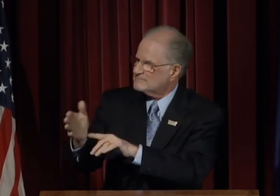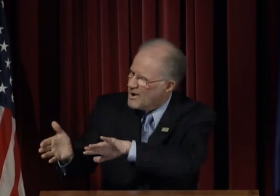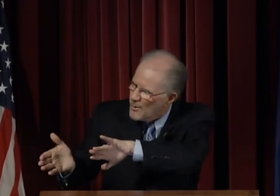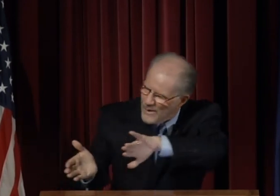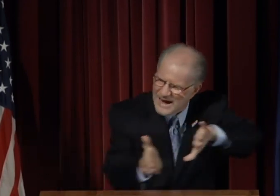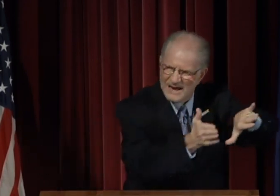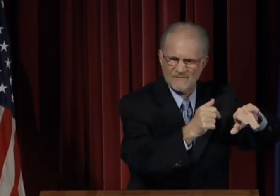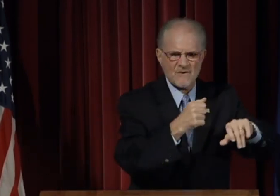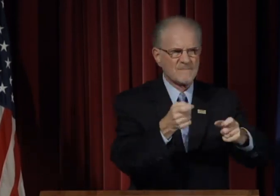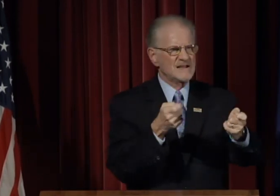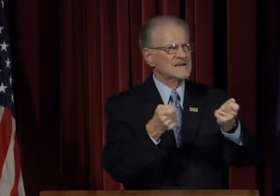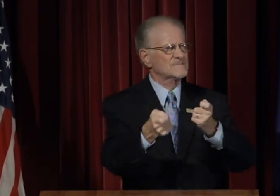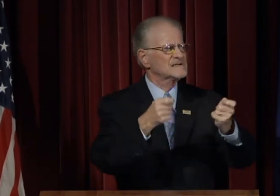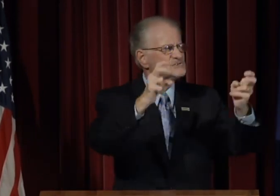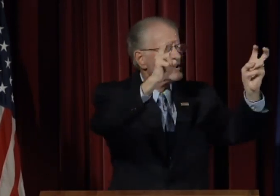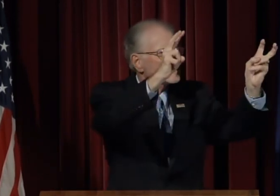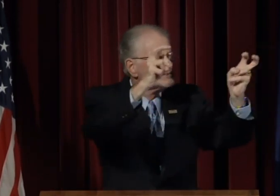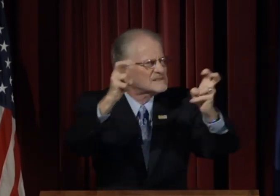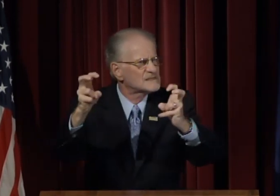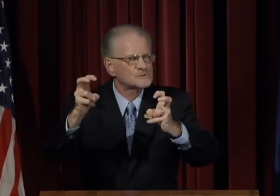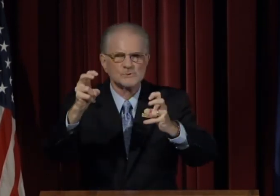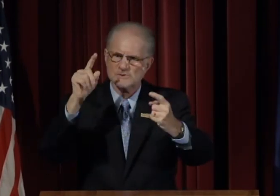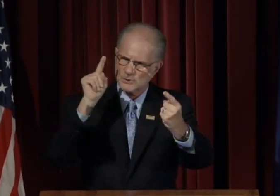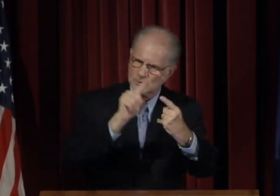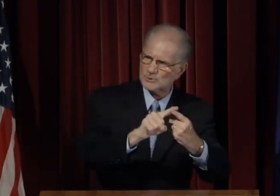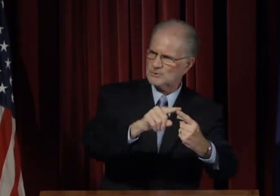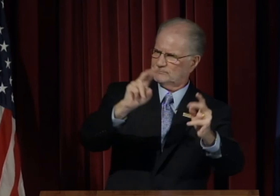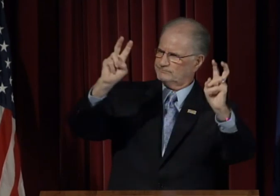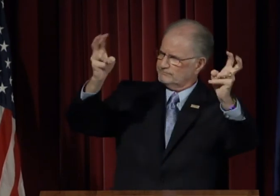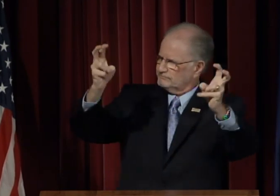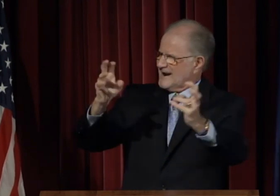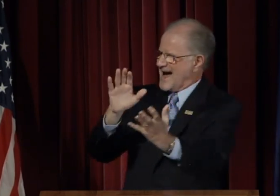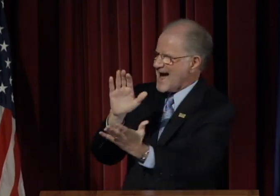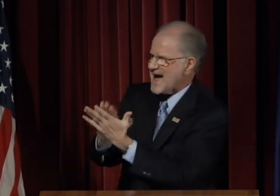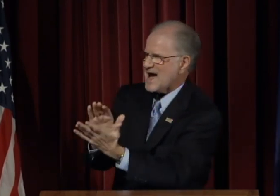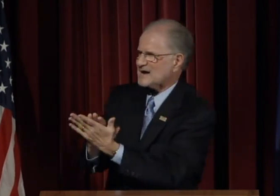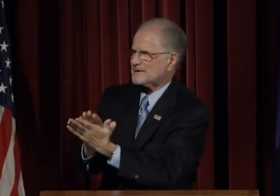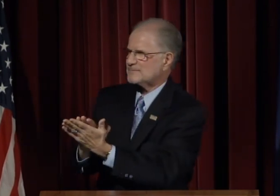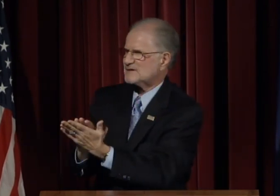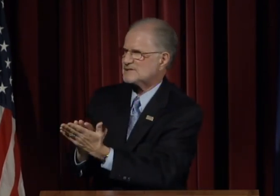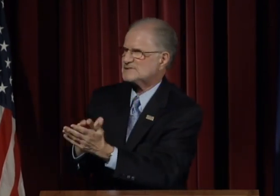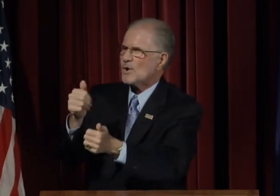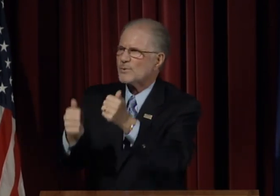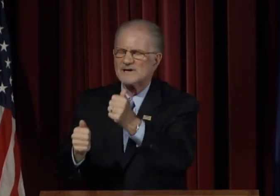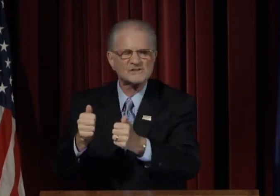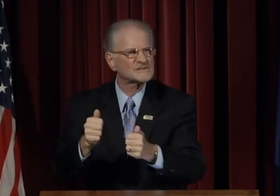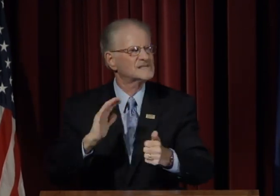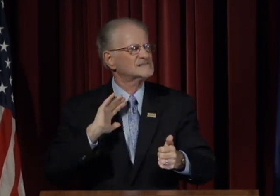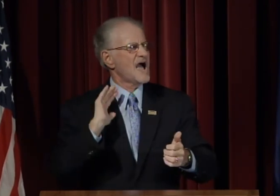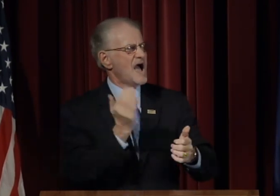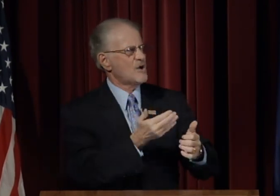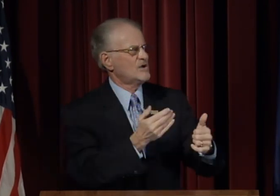from administrative issues to "academics"